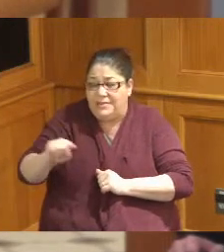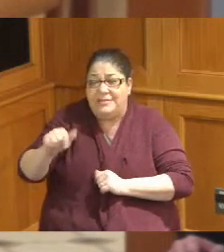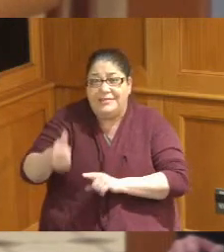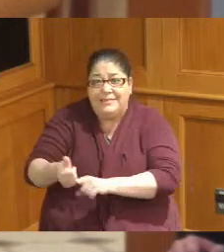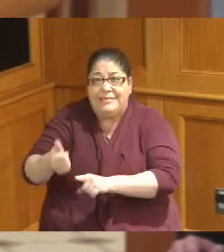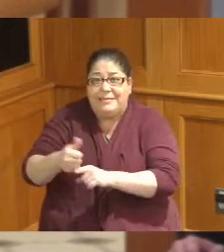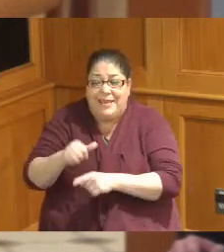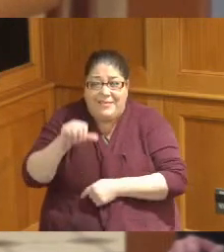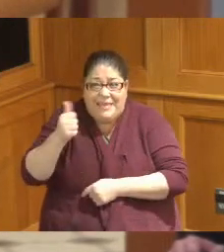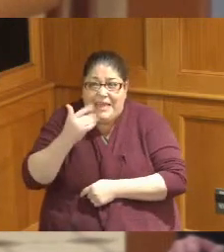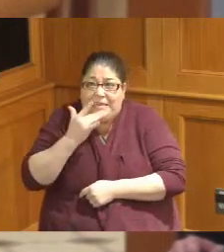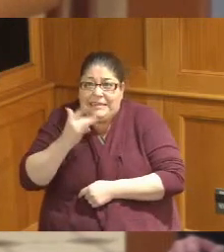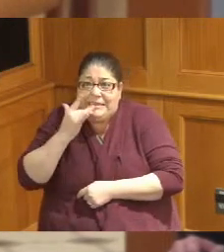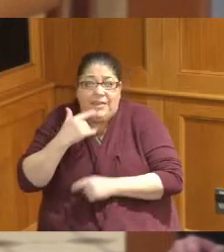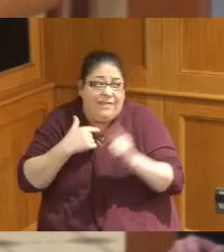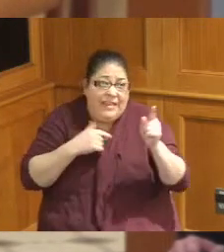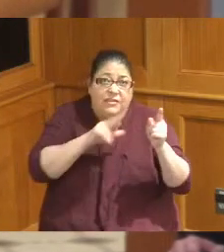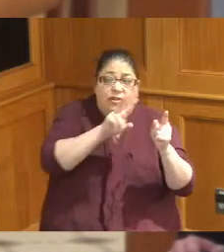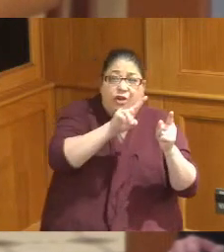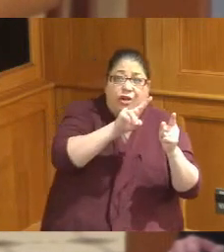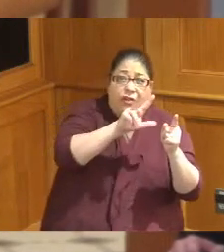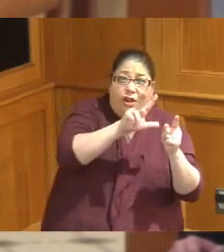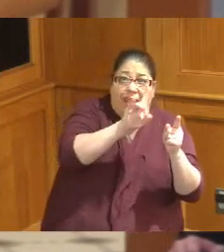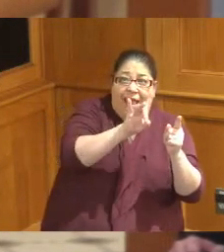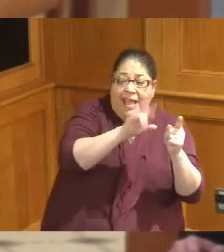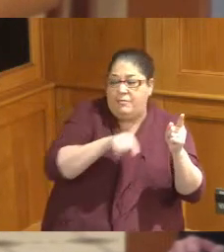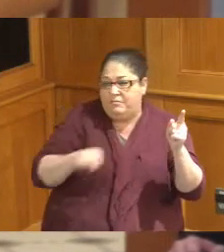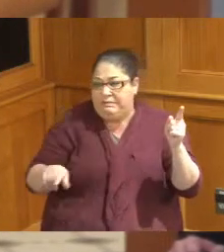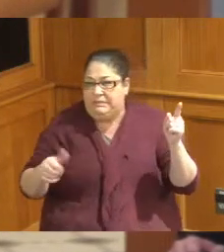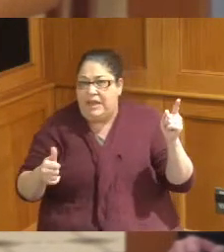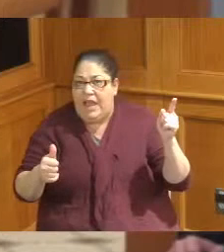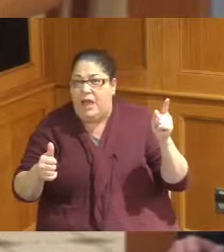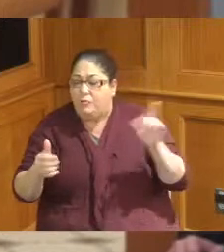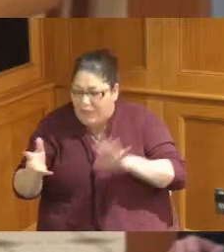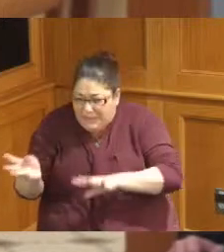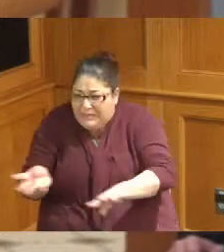stop the sewer overflows and treat as much water as possible we'll get bring things back online